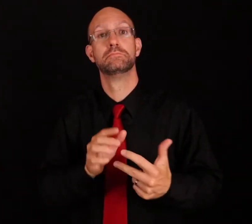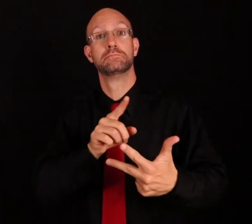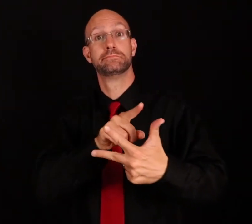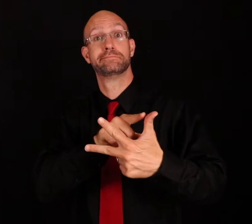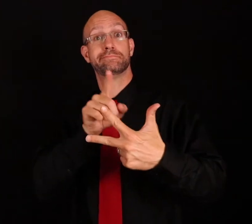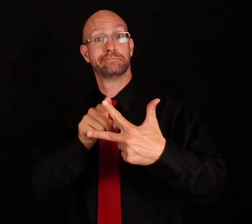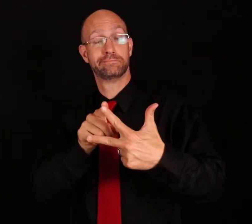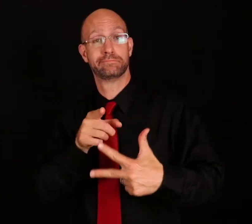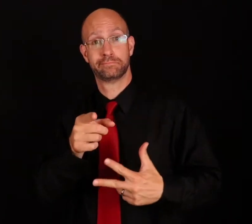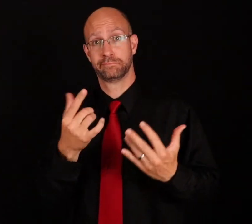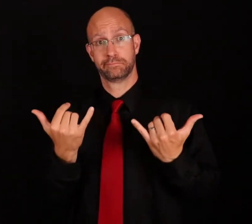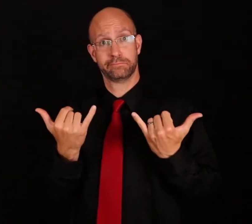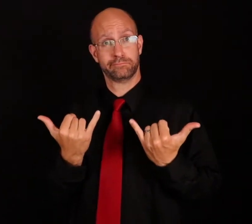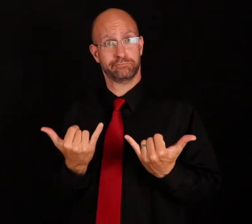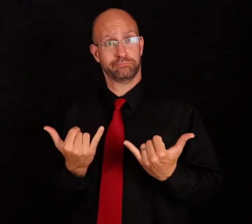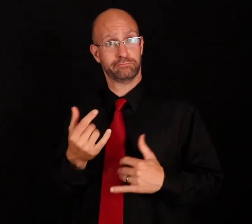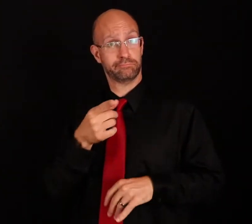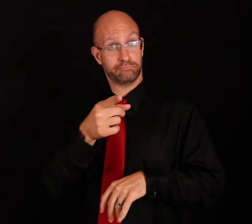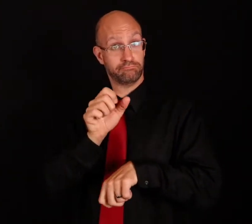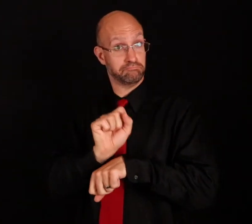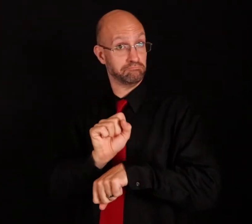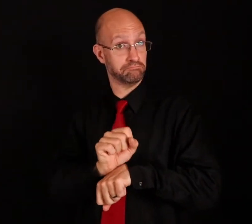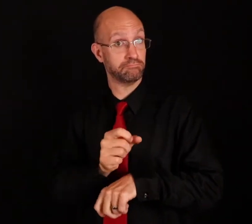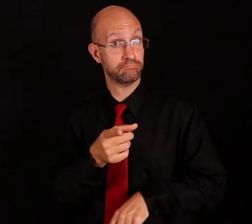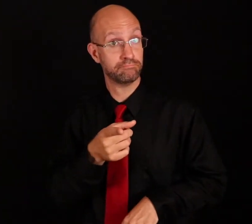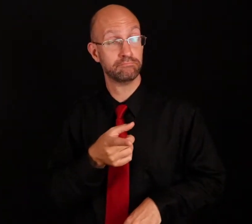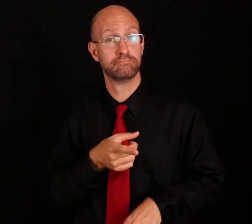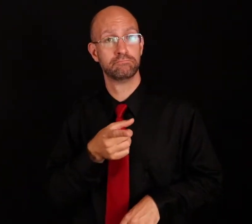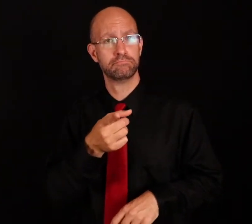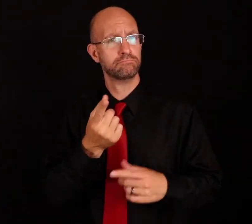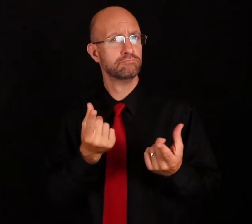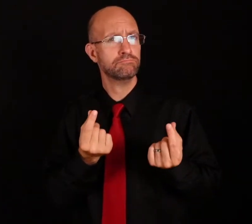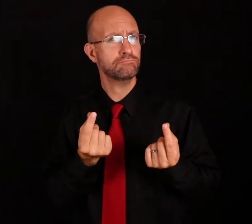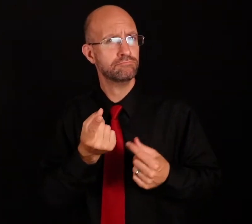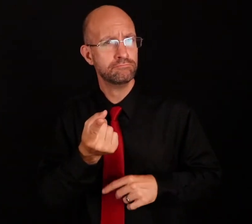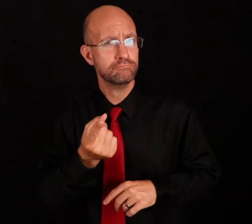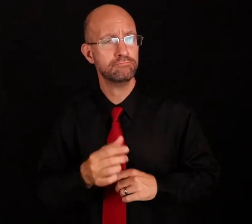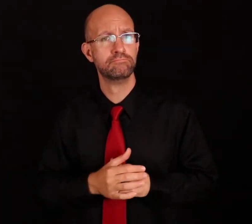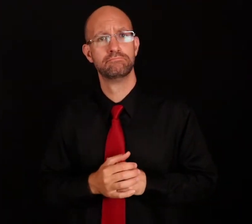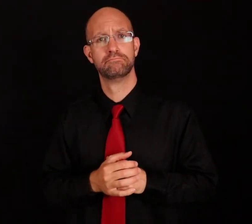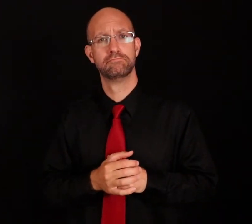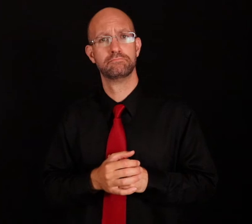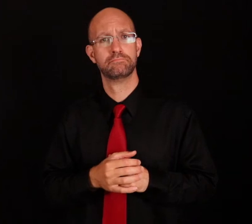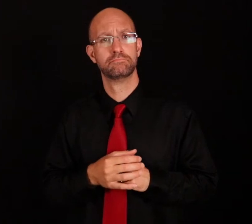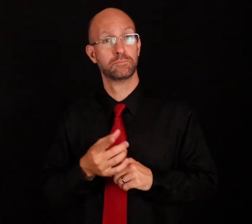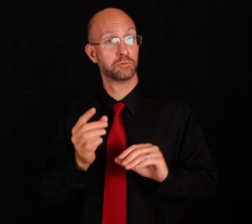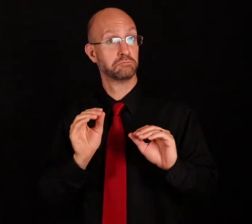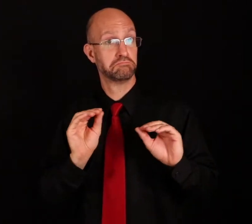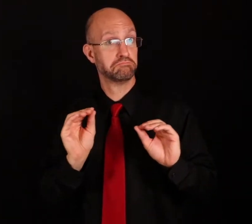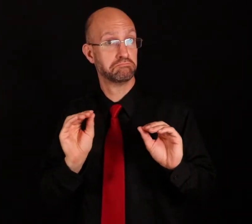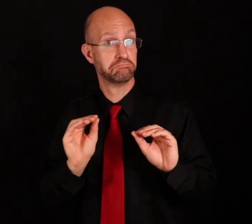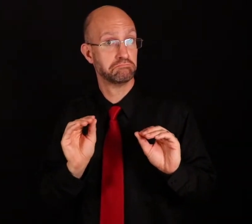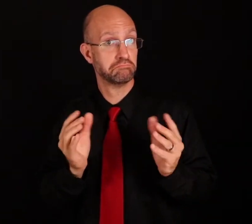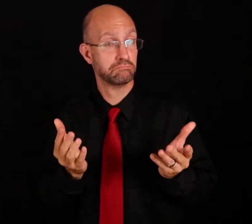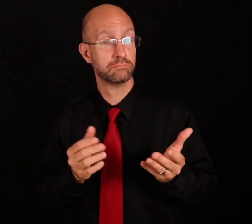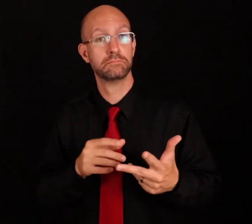2) Are you working now? What do you do? Nothing?